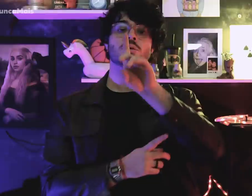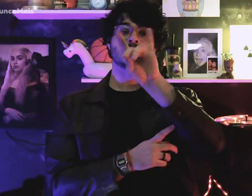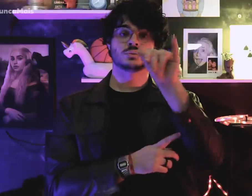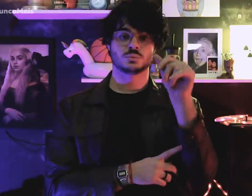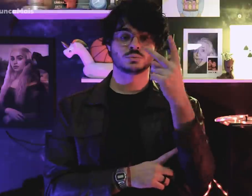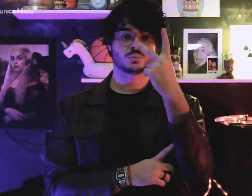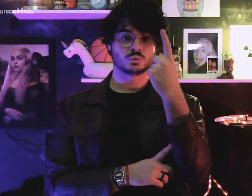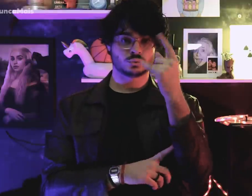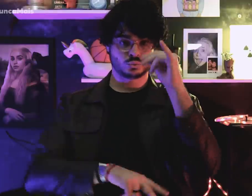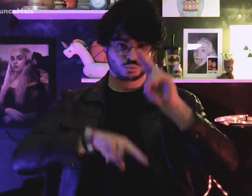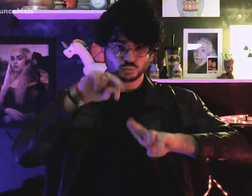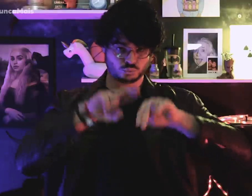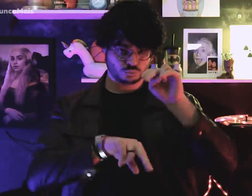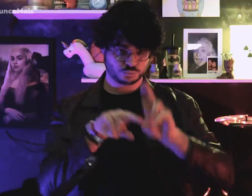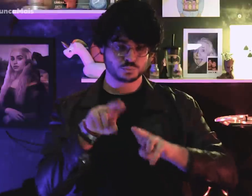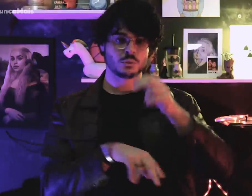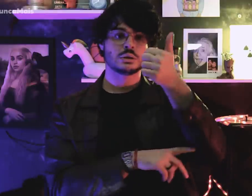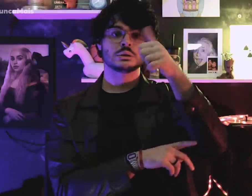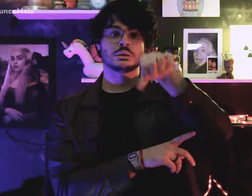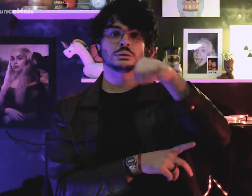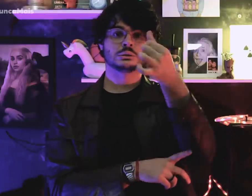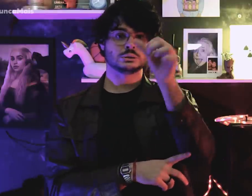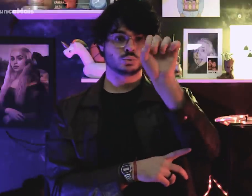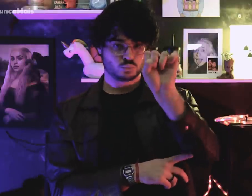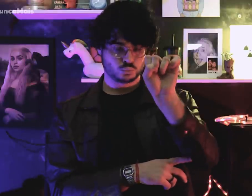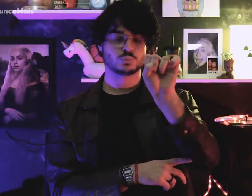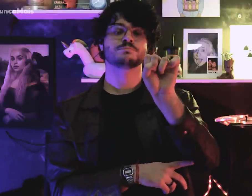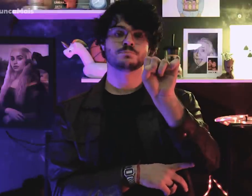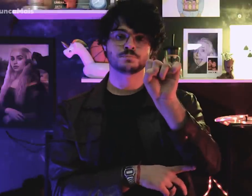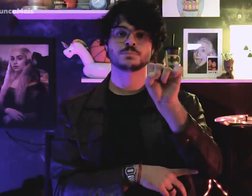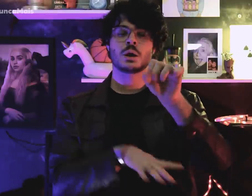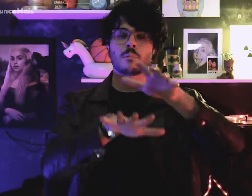On June 21, 1968,